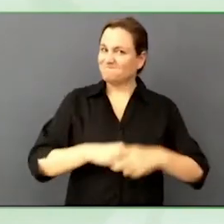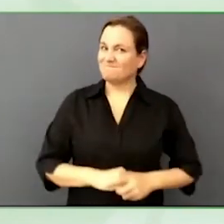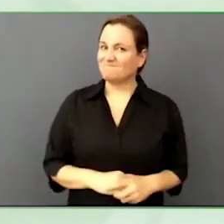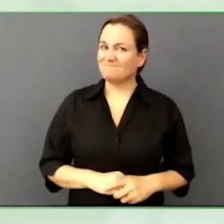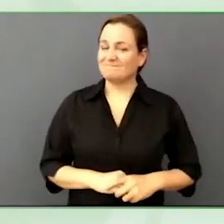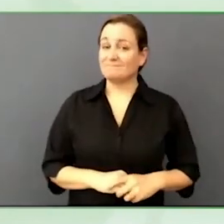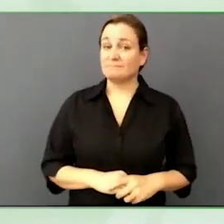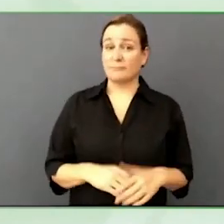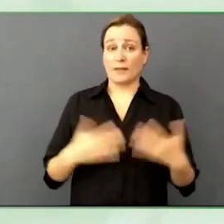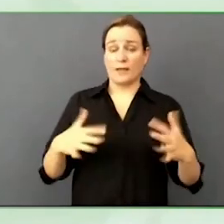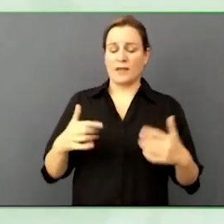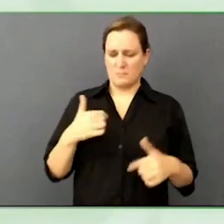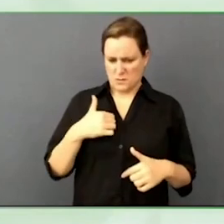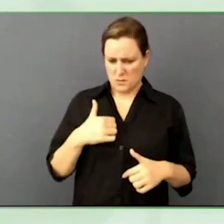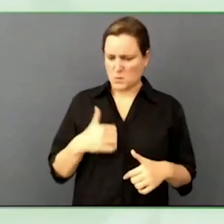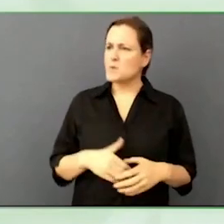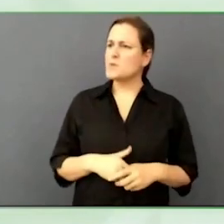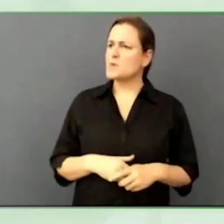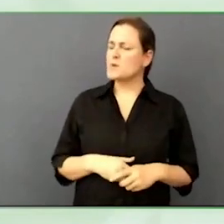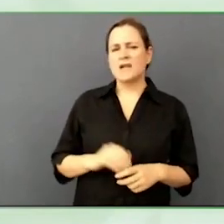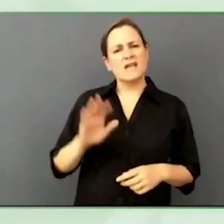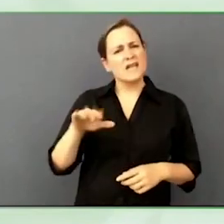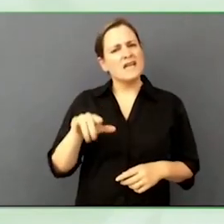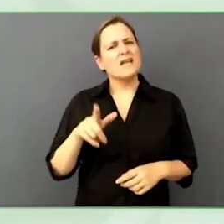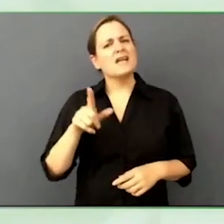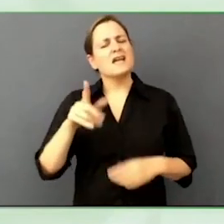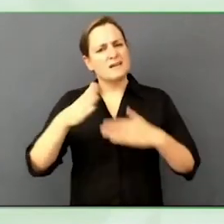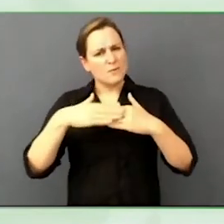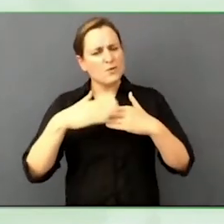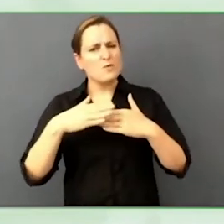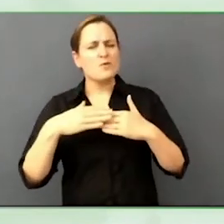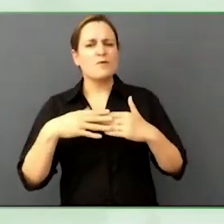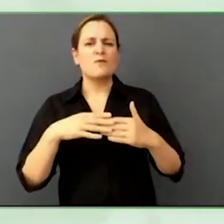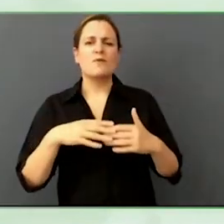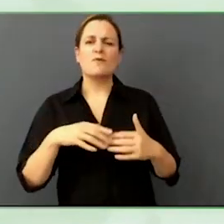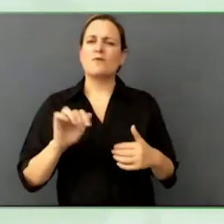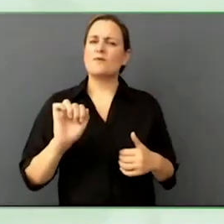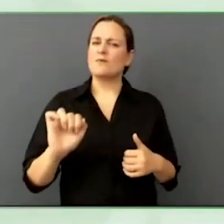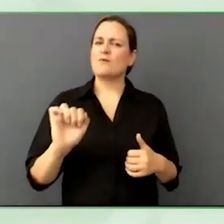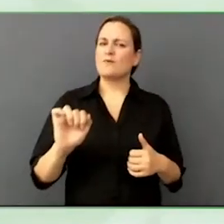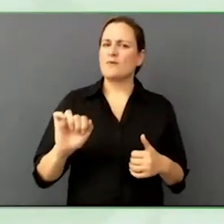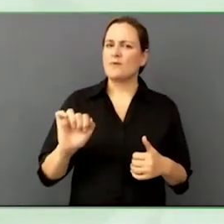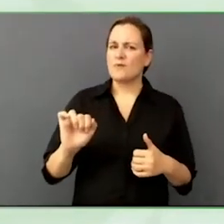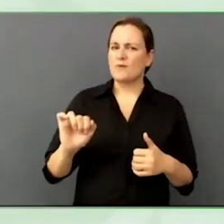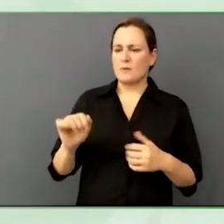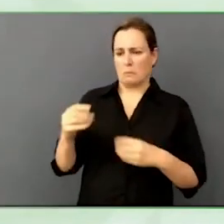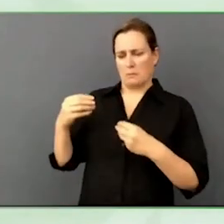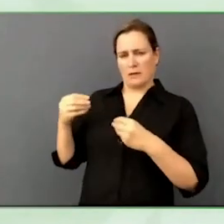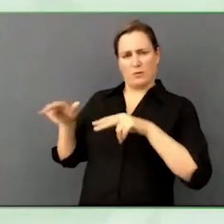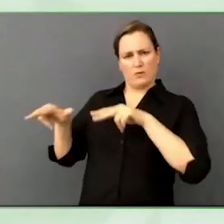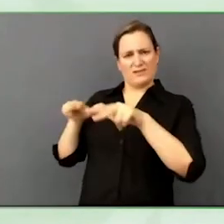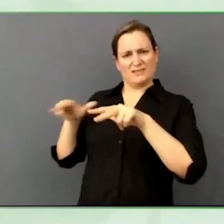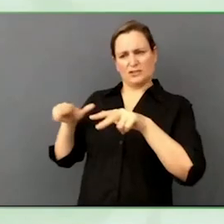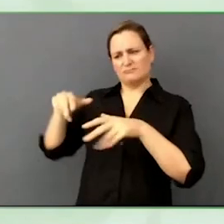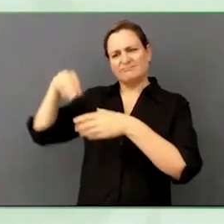I would like to know more about your products, your way of working, how do I get it?